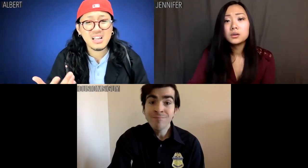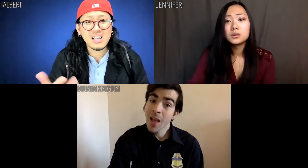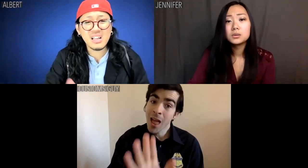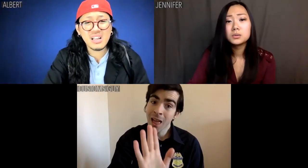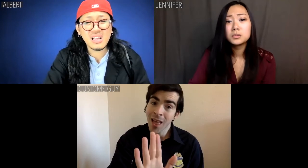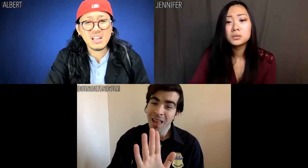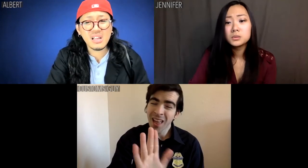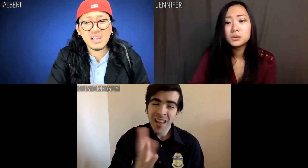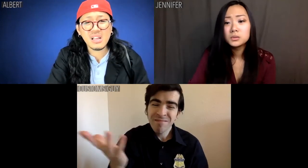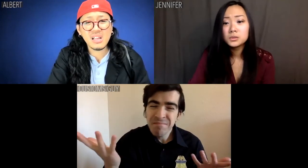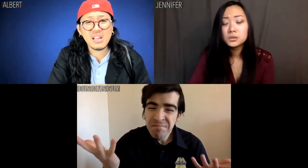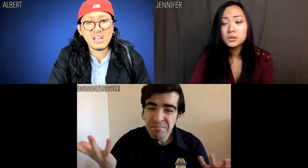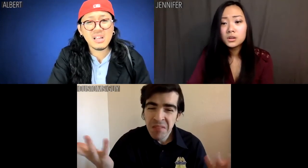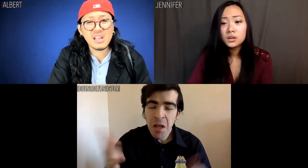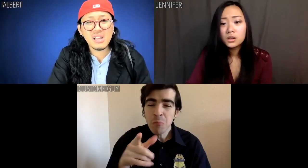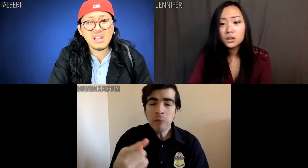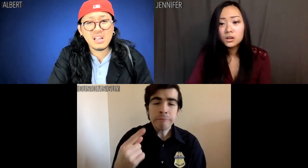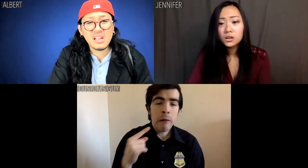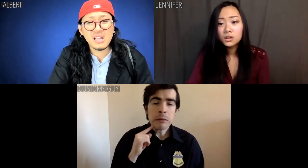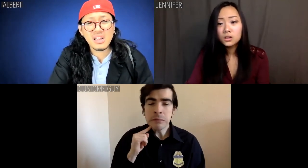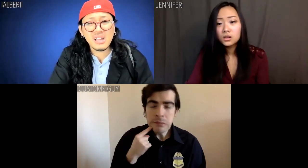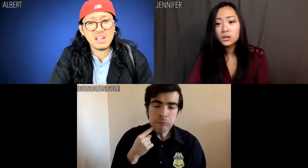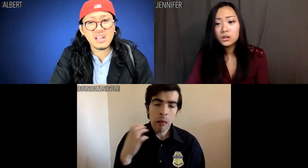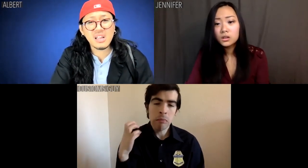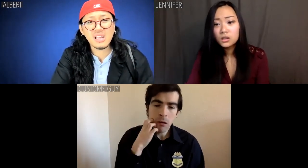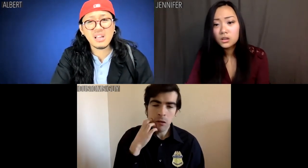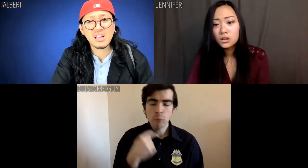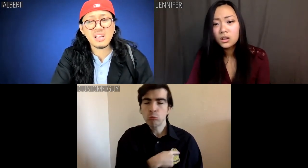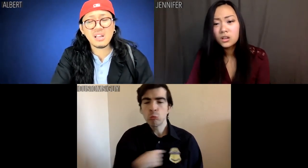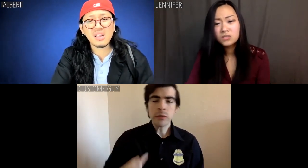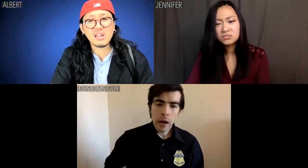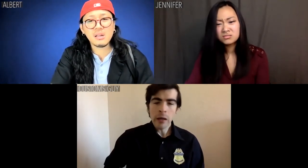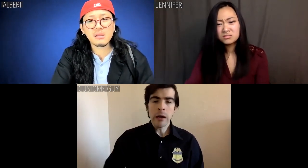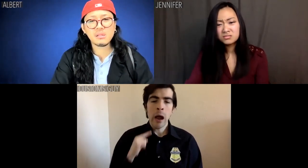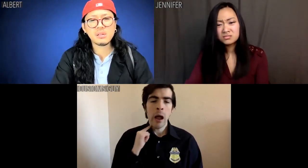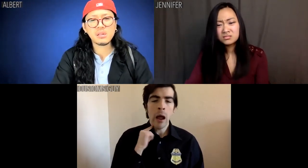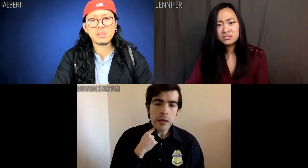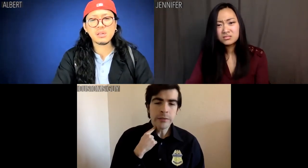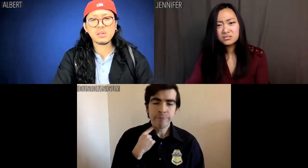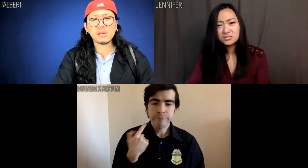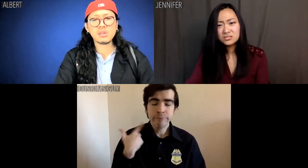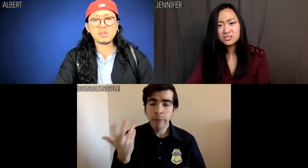Customs guy: That's because you're thick Chinese accents